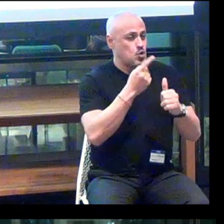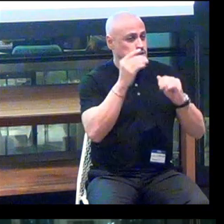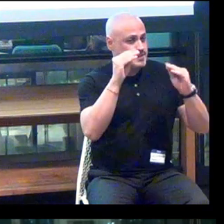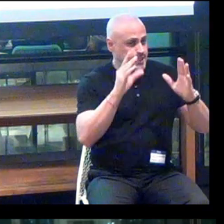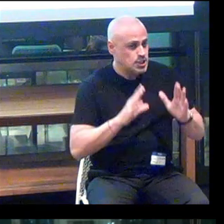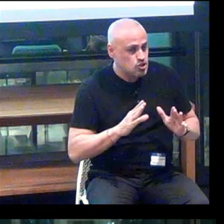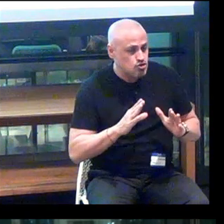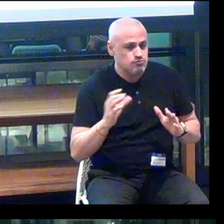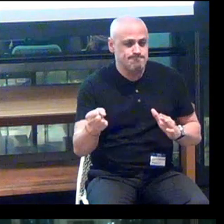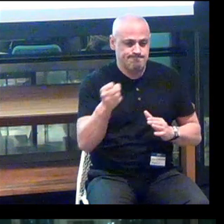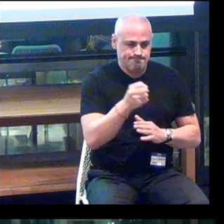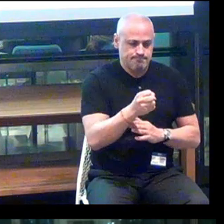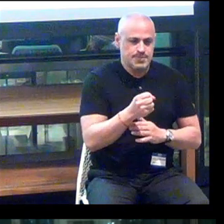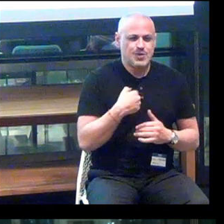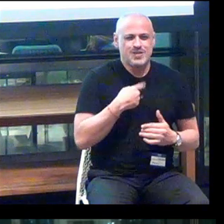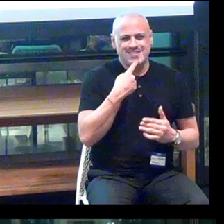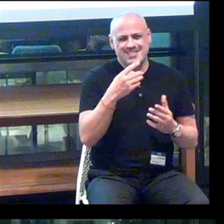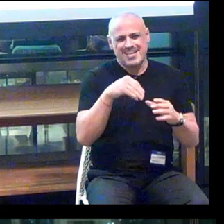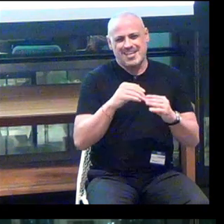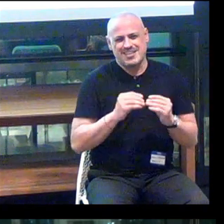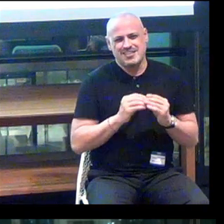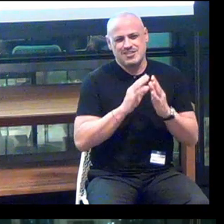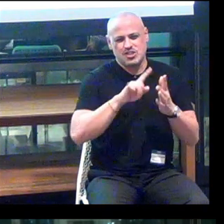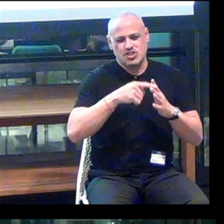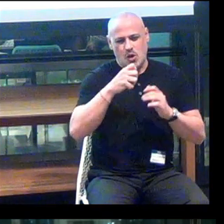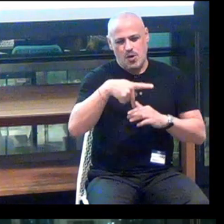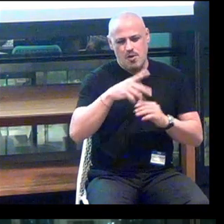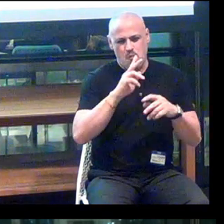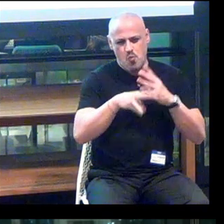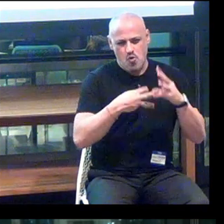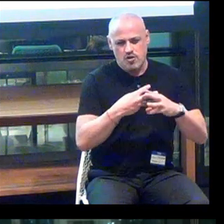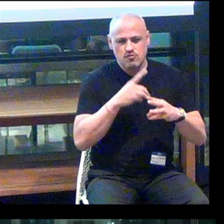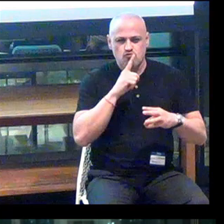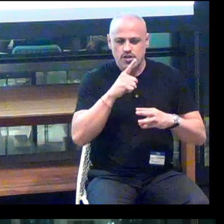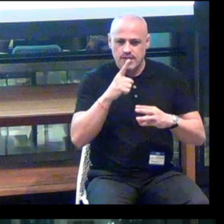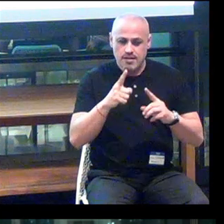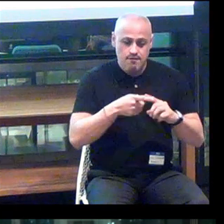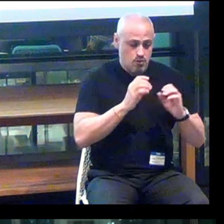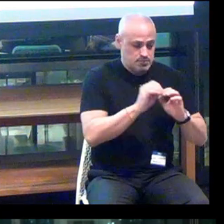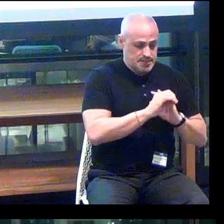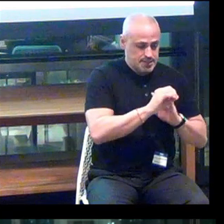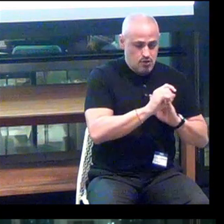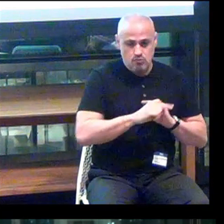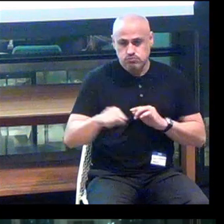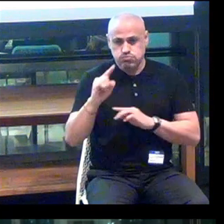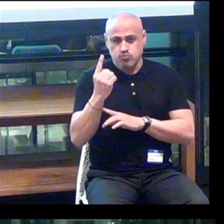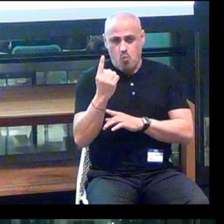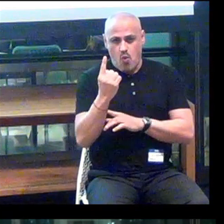And as we say in the start-up world, he really took the school from zero to one.